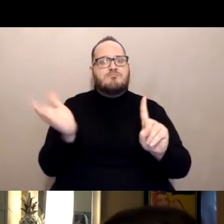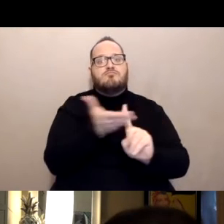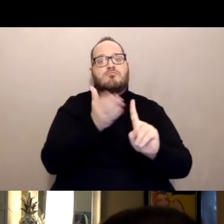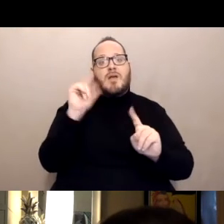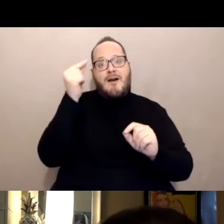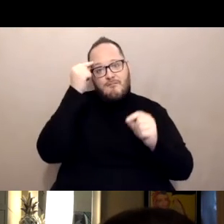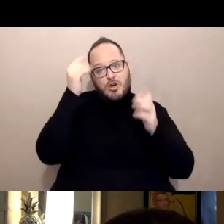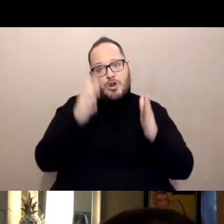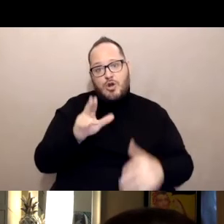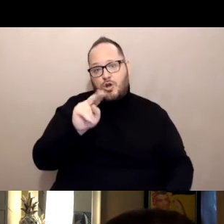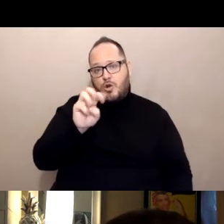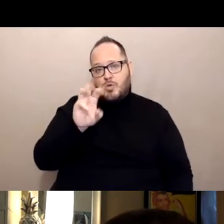To make us a priority.